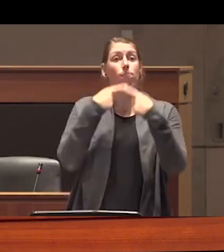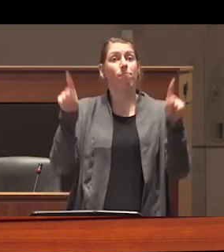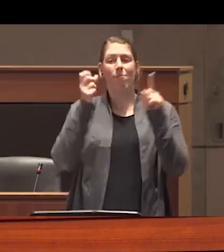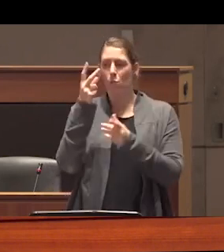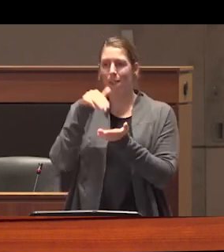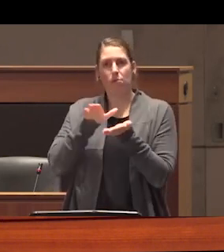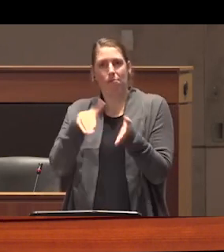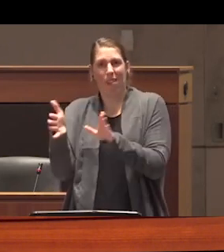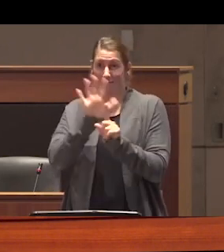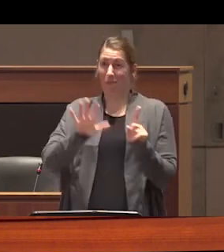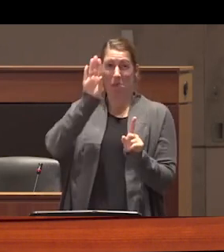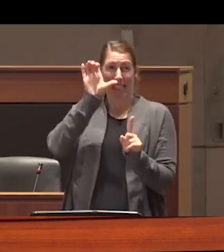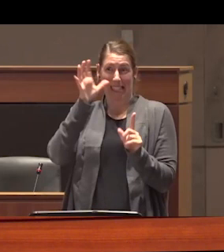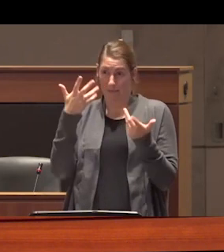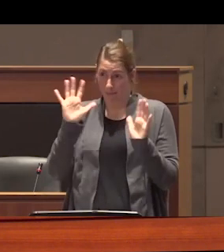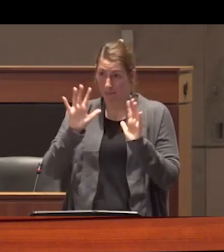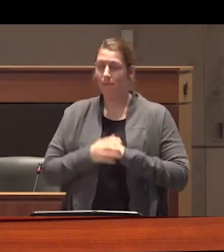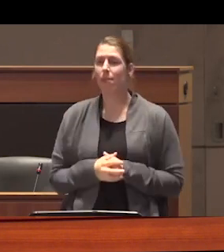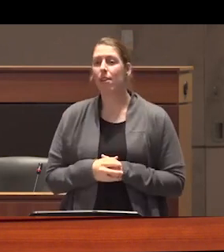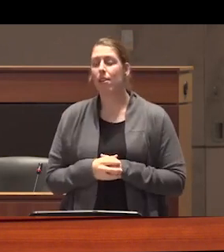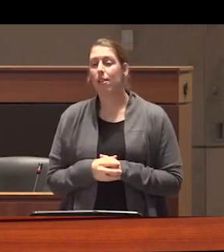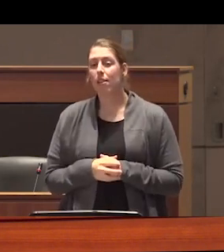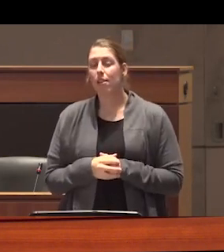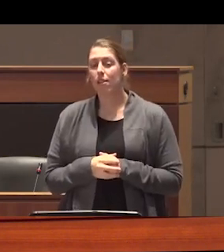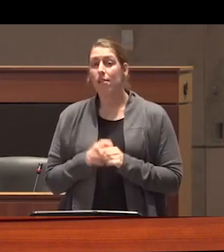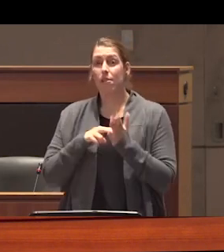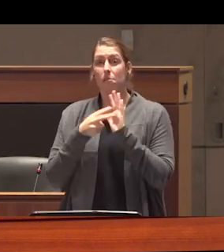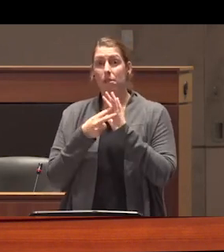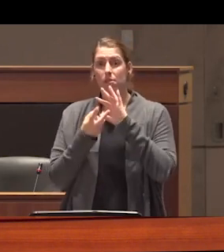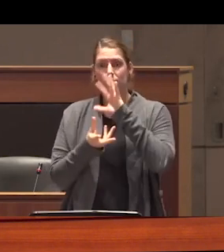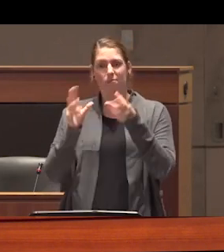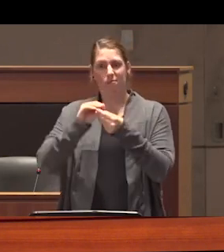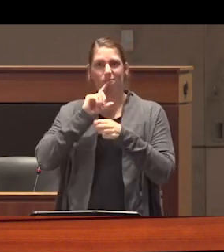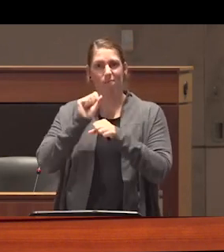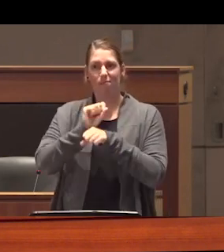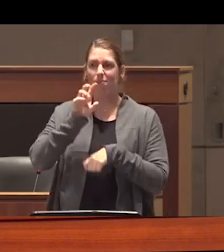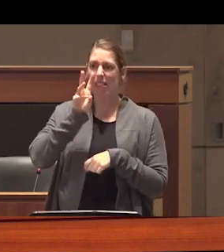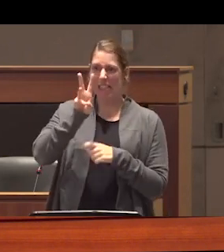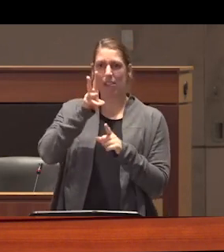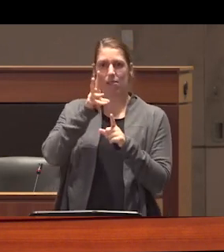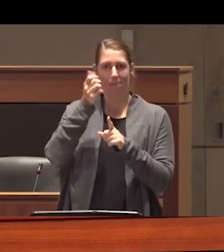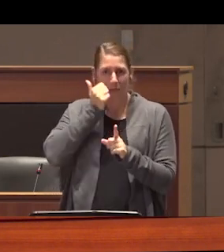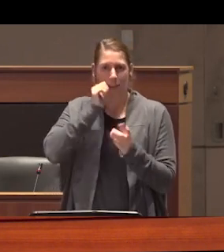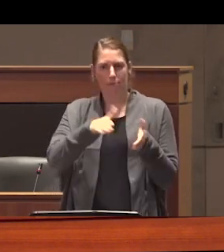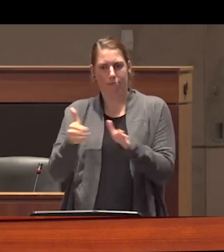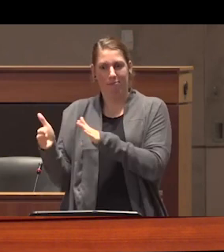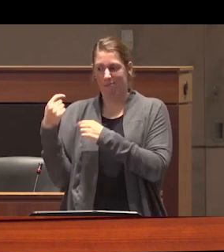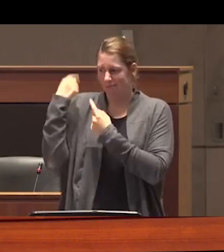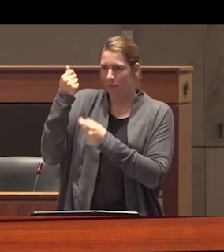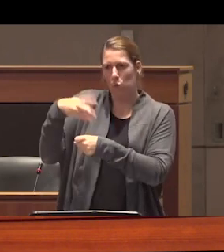is just in BC and that has amounted to over six deaths per day in the last few years now with the